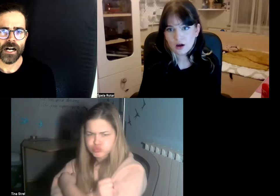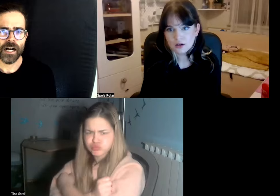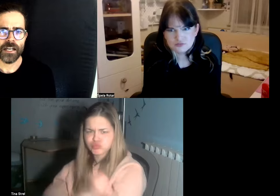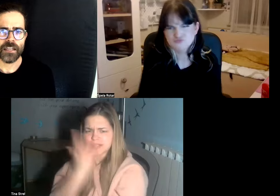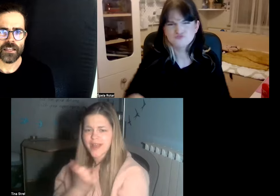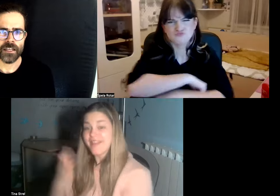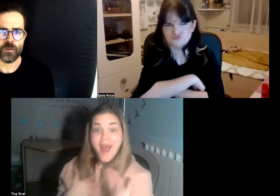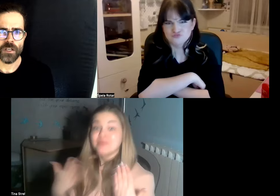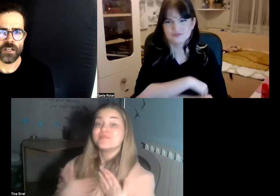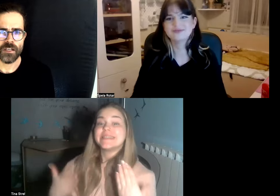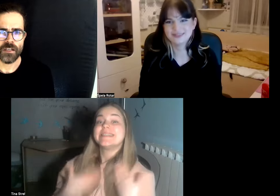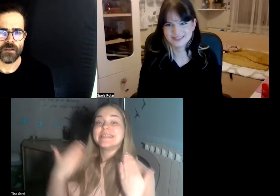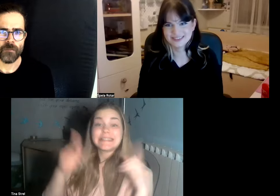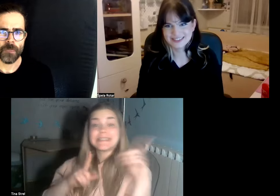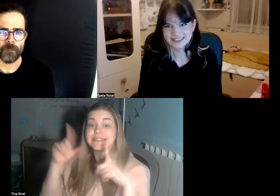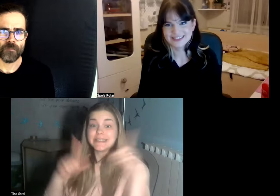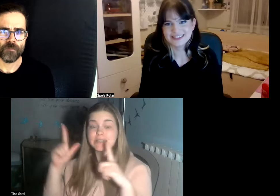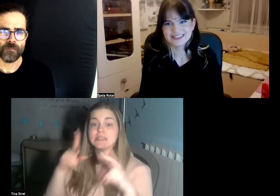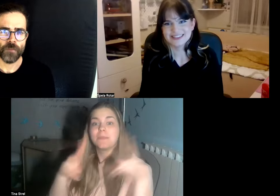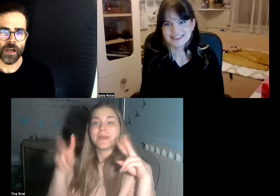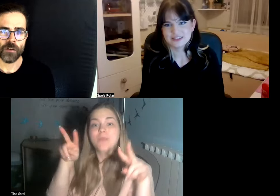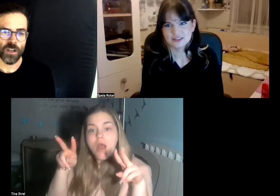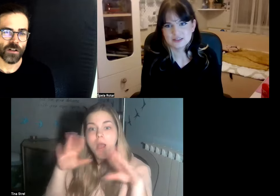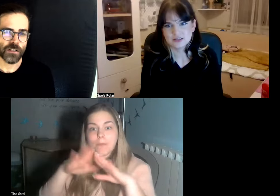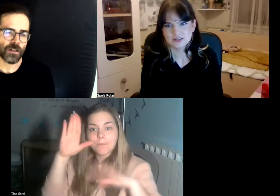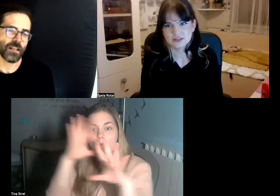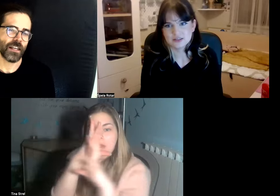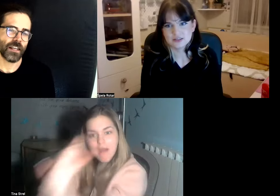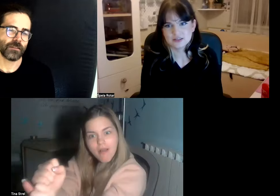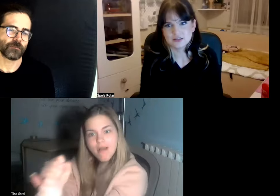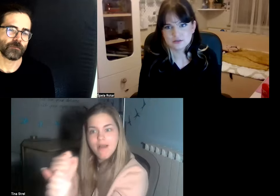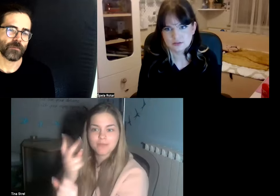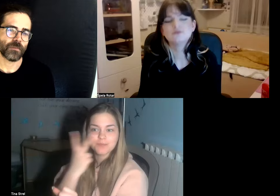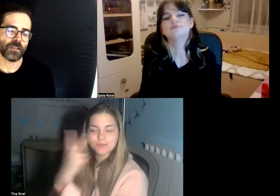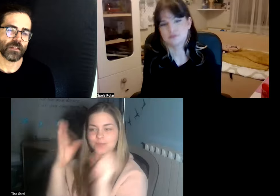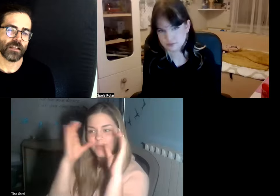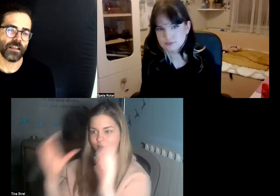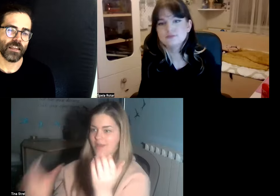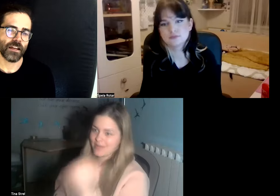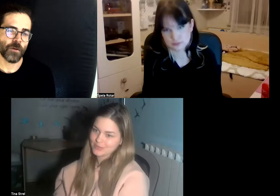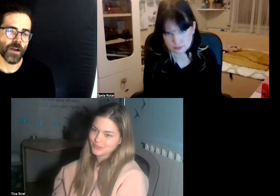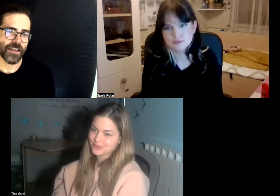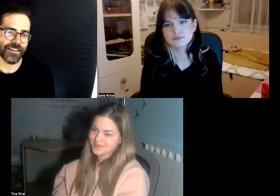I think we and we also let away